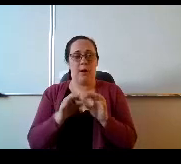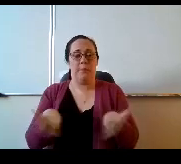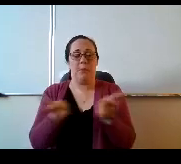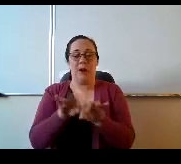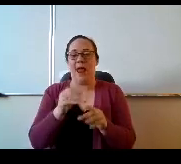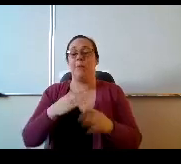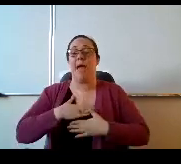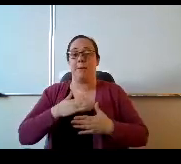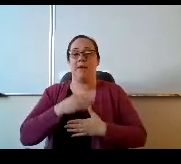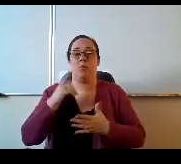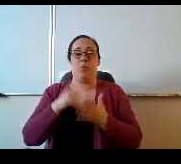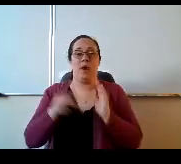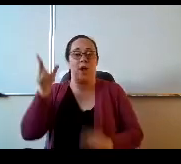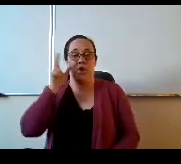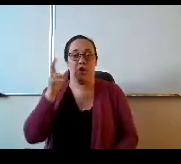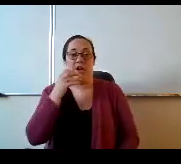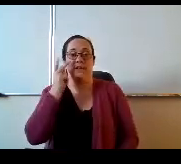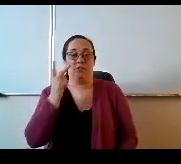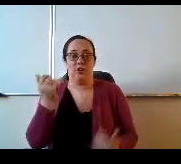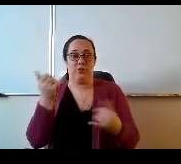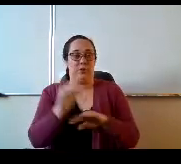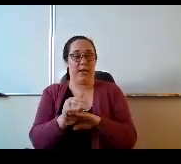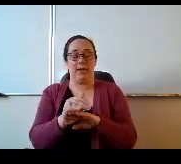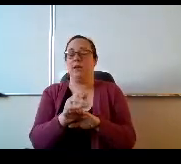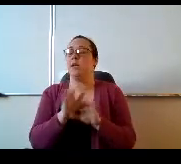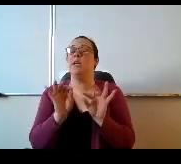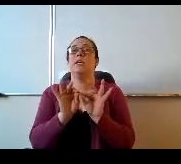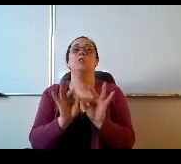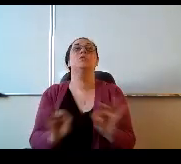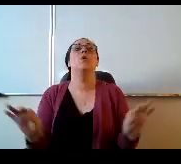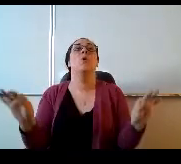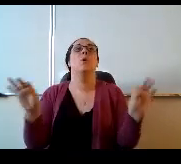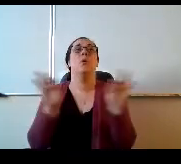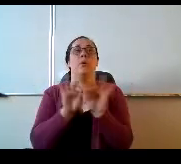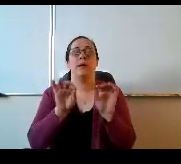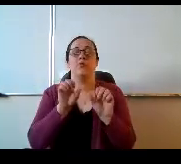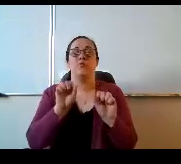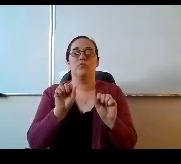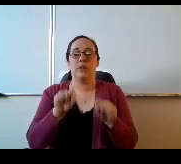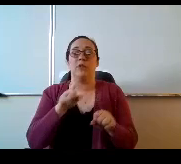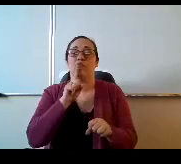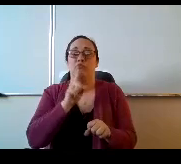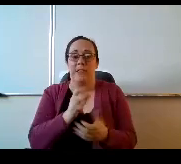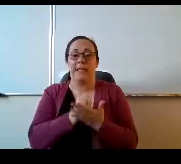It's so important to really help our kids. You know, we heard I believe was a month